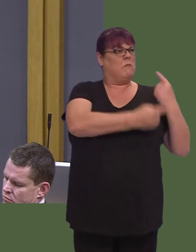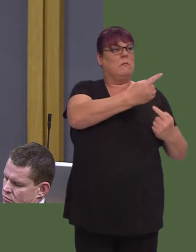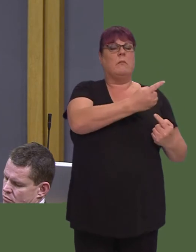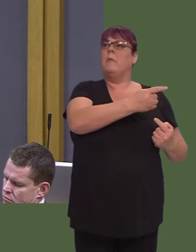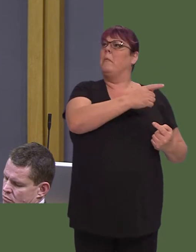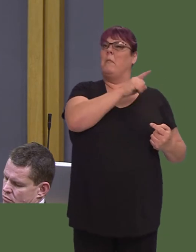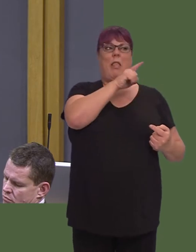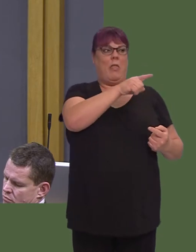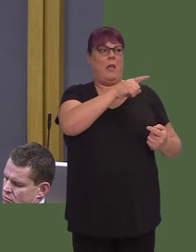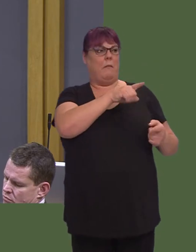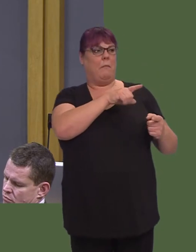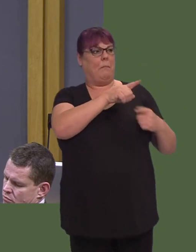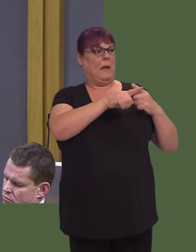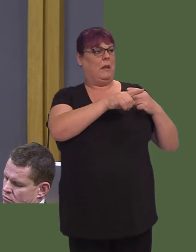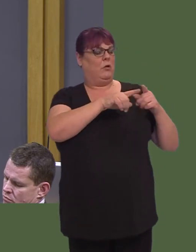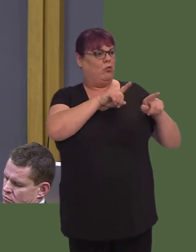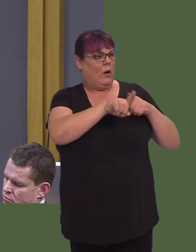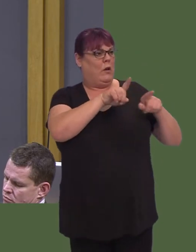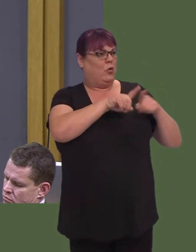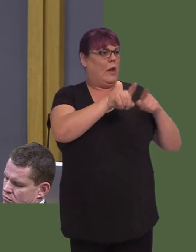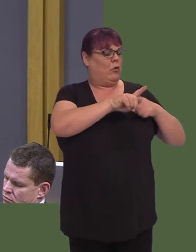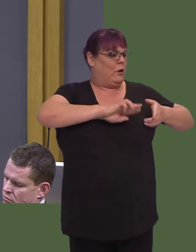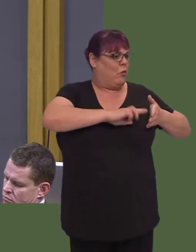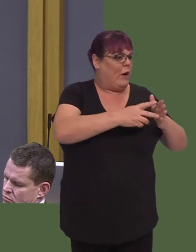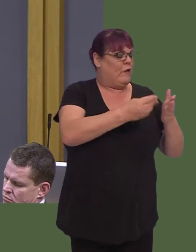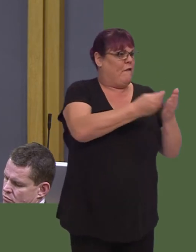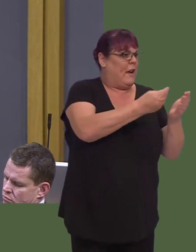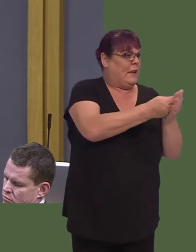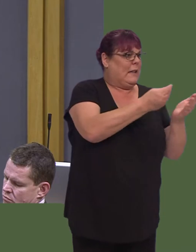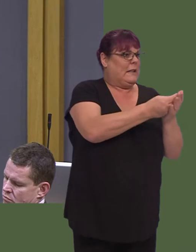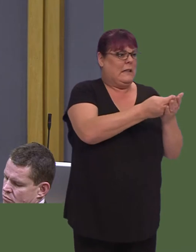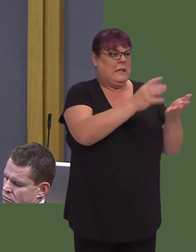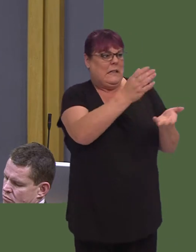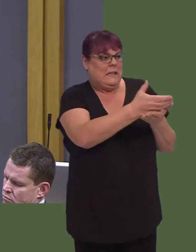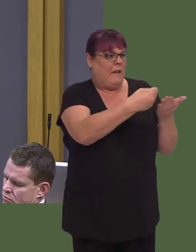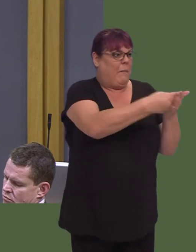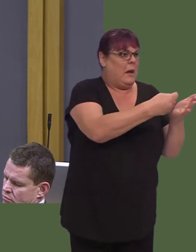ariannol, ond gwobrwyo bwrdd iechyd sydd yn perfformio yn gyson wael ac yn methu'n glir